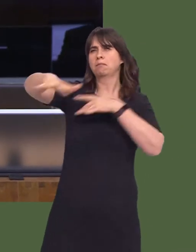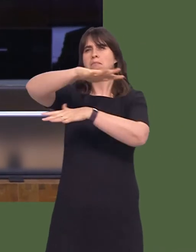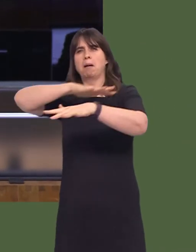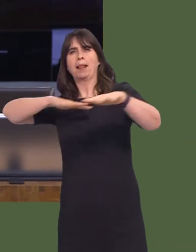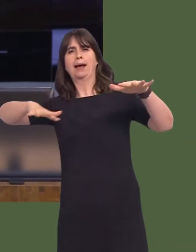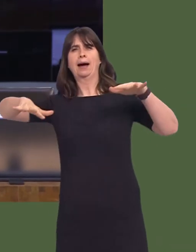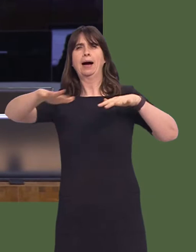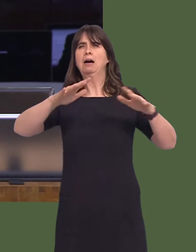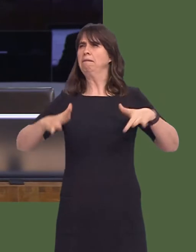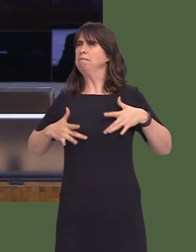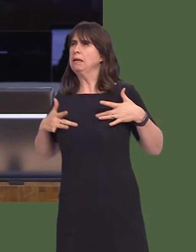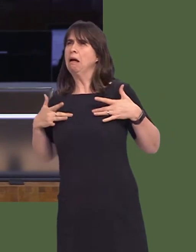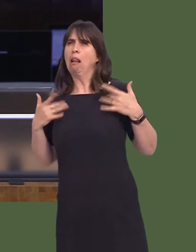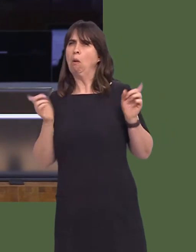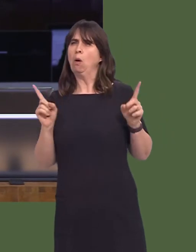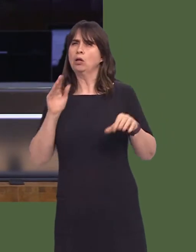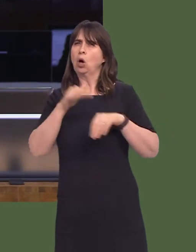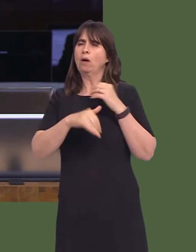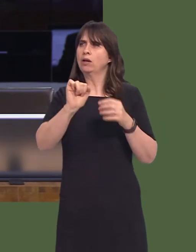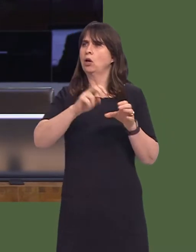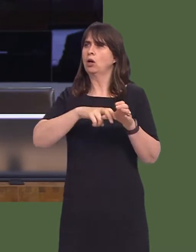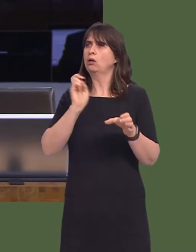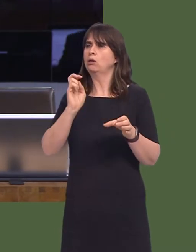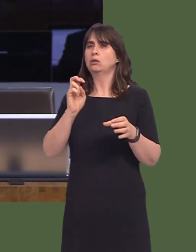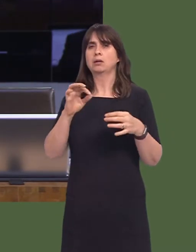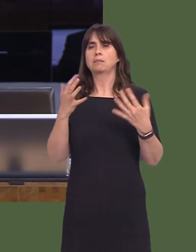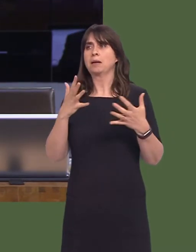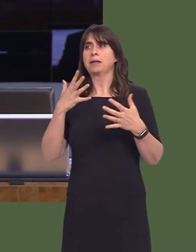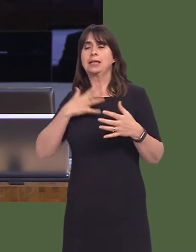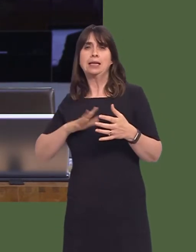far as I'm aware, and so UKIP have plugged the gap and done an opinion poll, which has